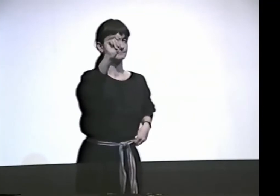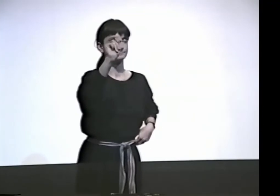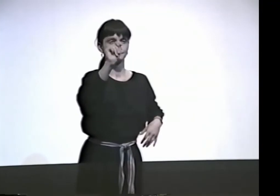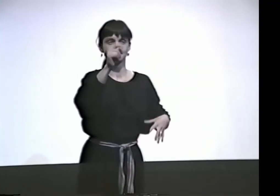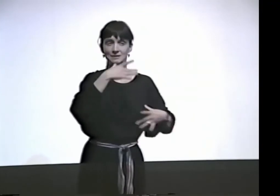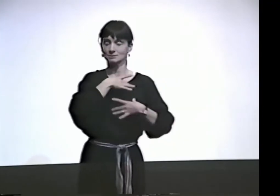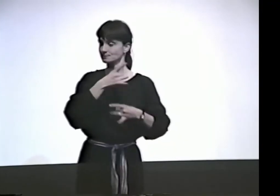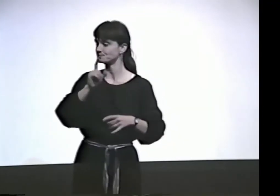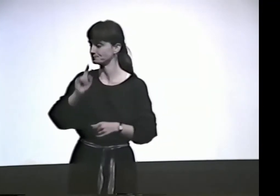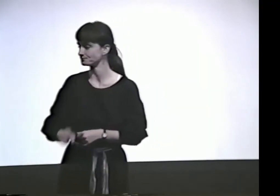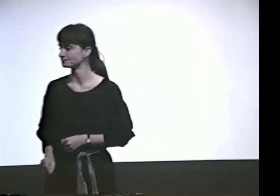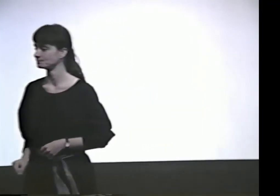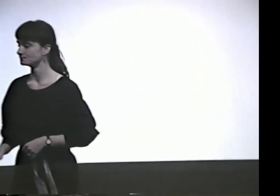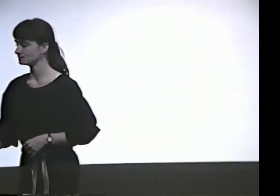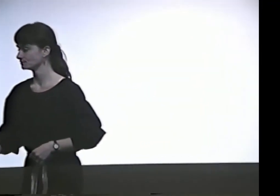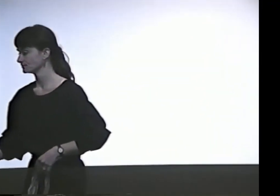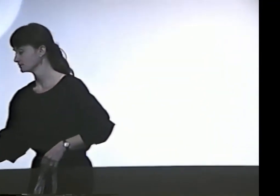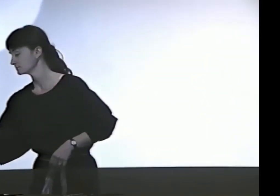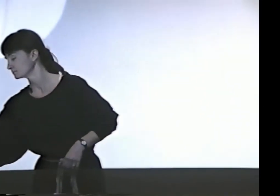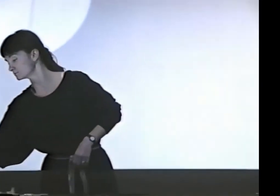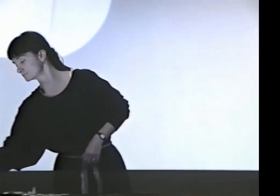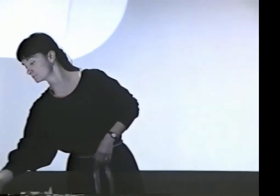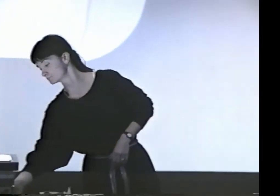OK, LET ME EXPLAIN SOMETHING ABOUT ART.